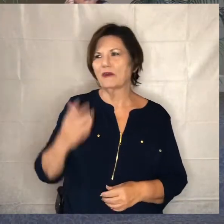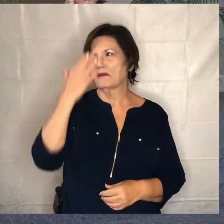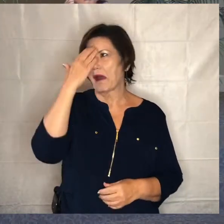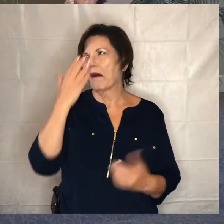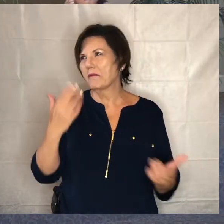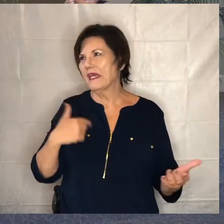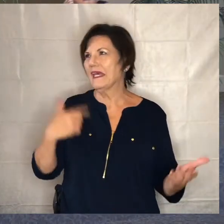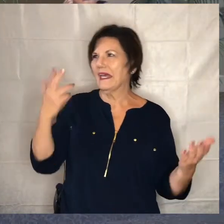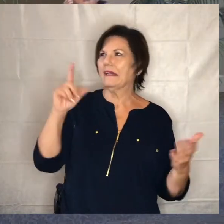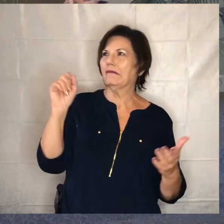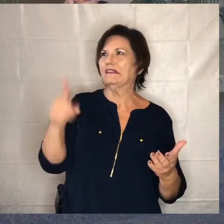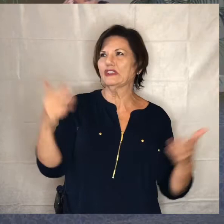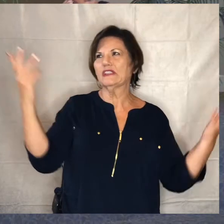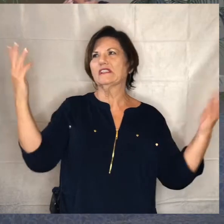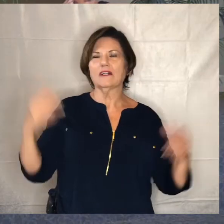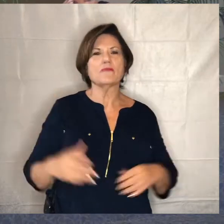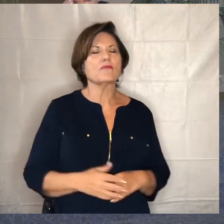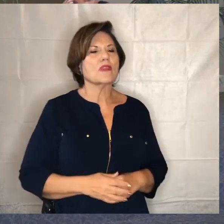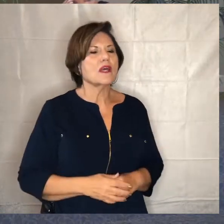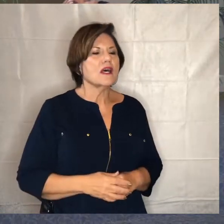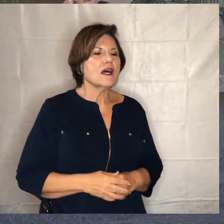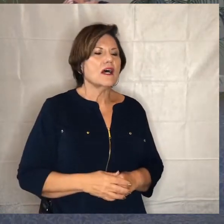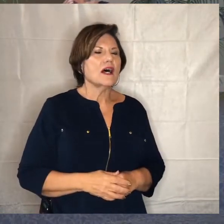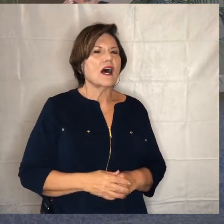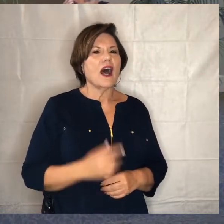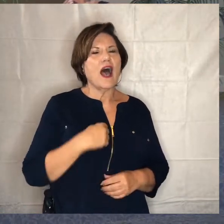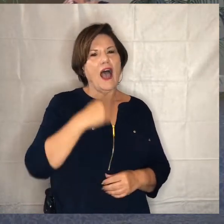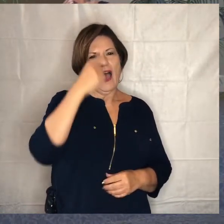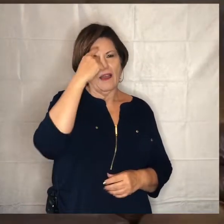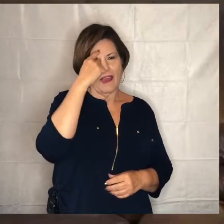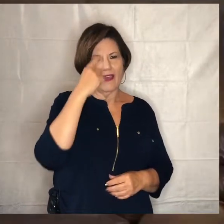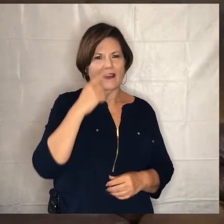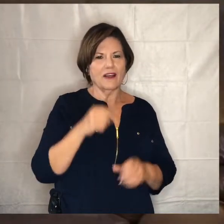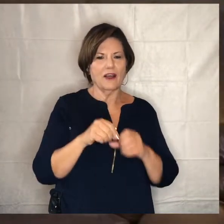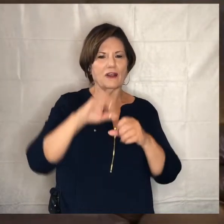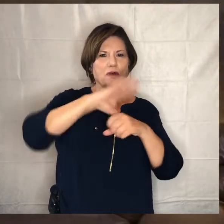um uh you know it's i think they call it the corona coaster